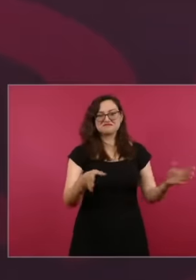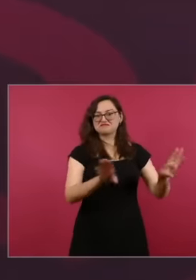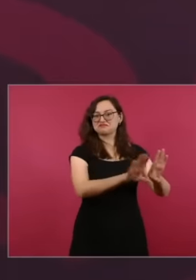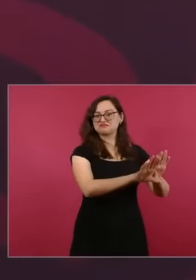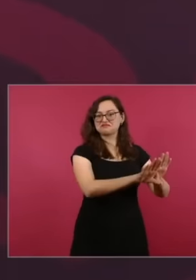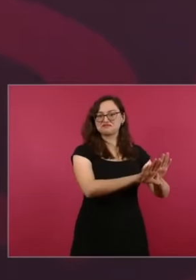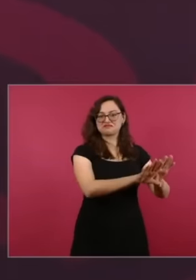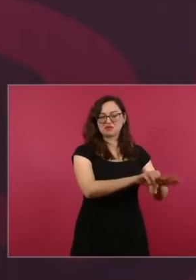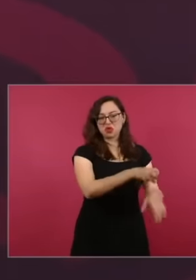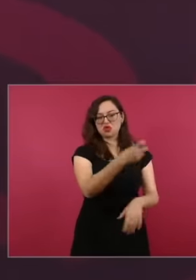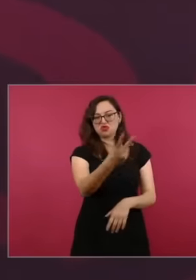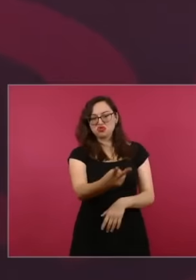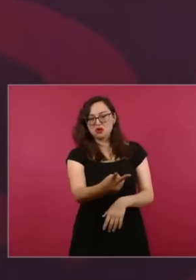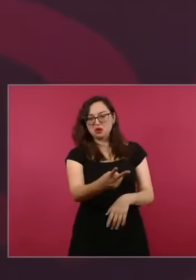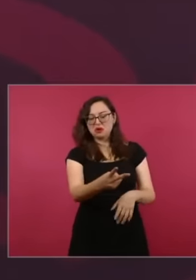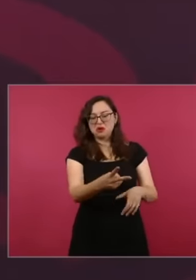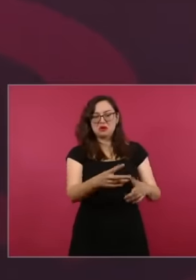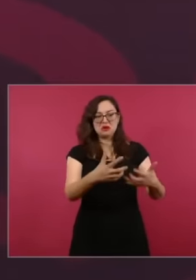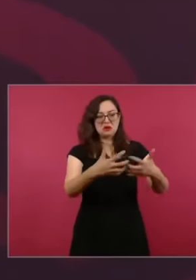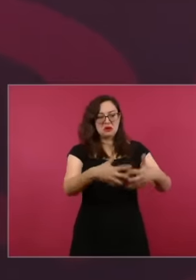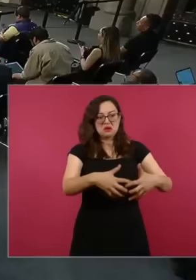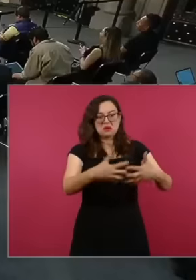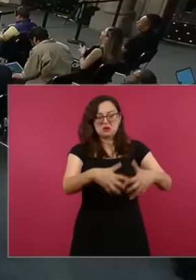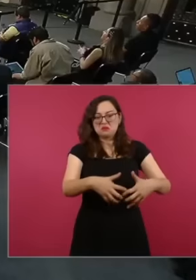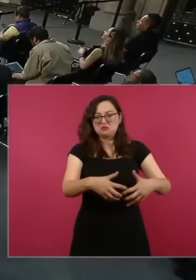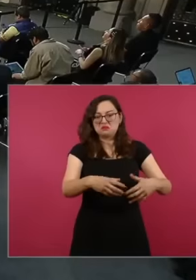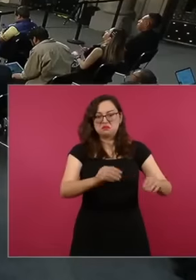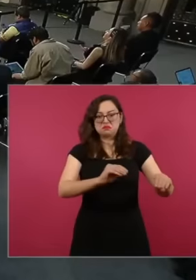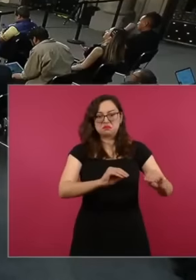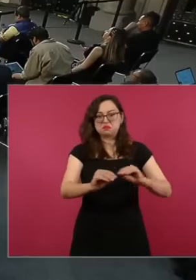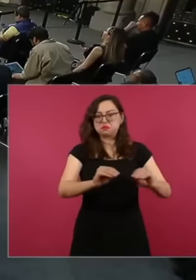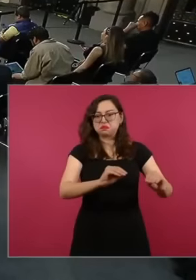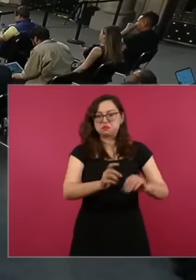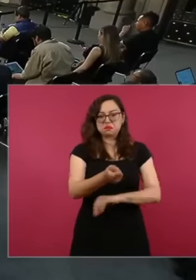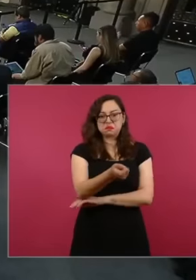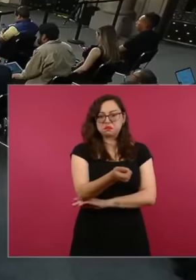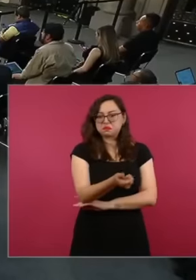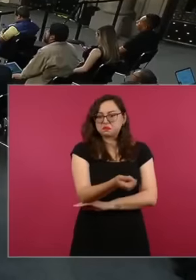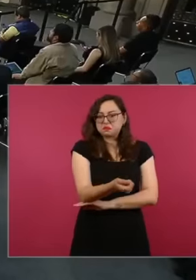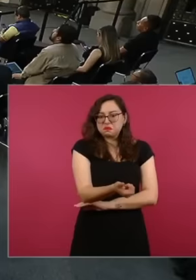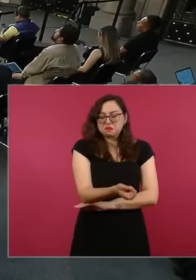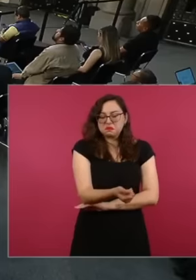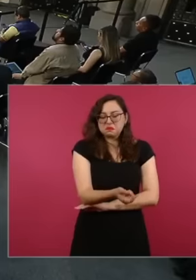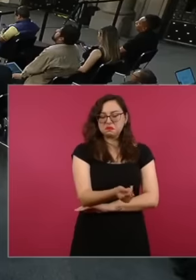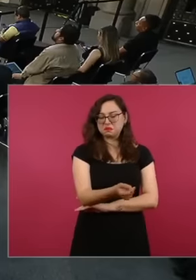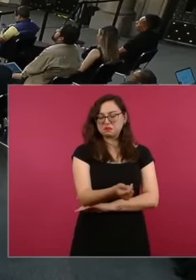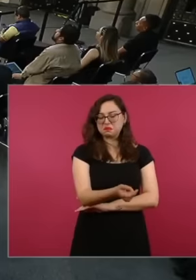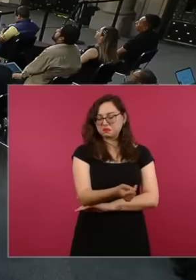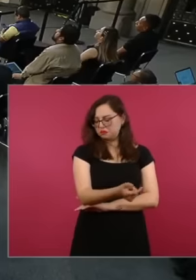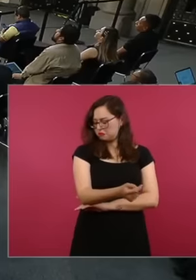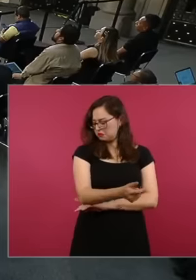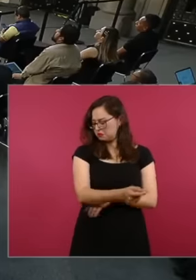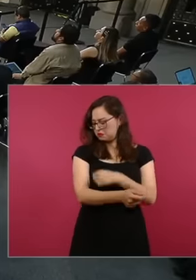less despite what they had